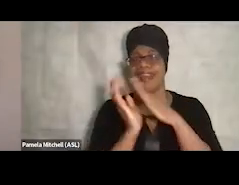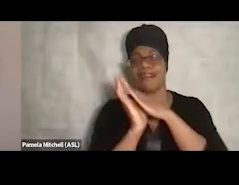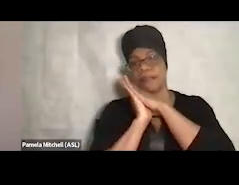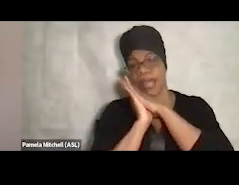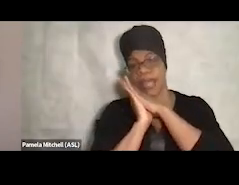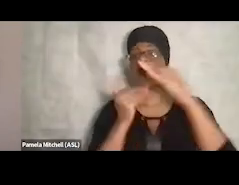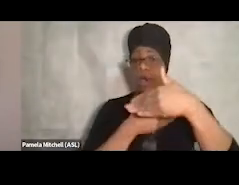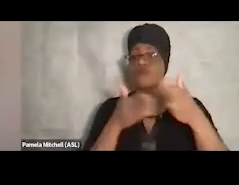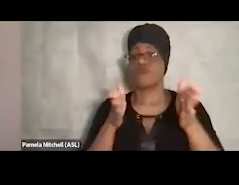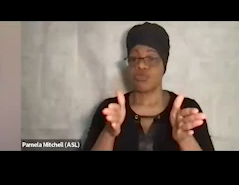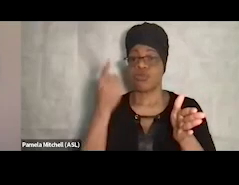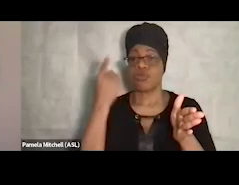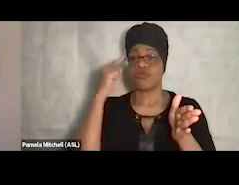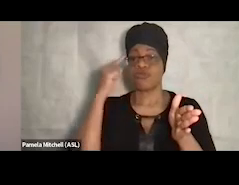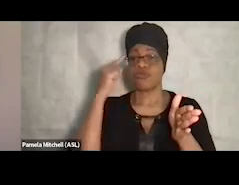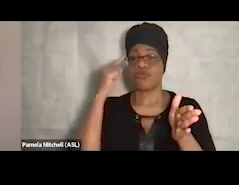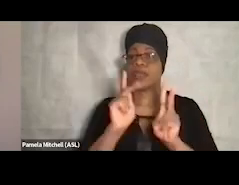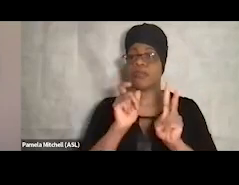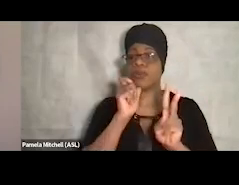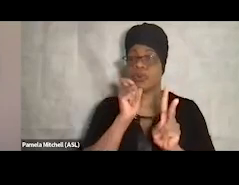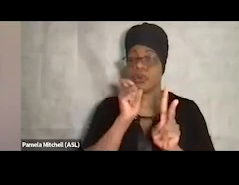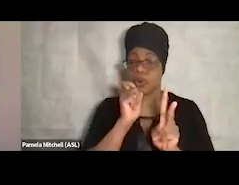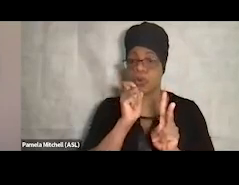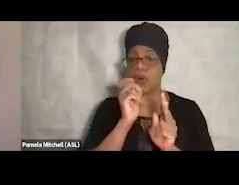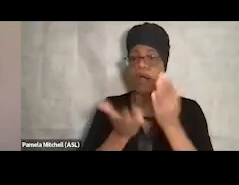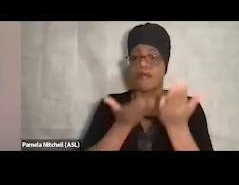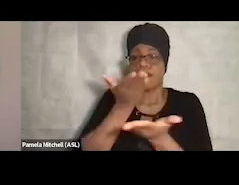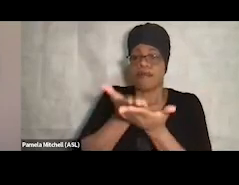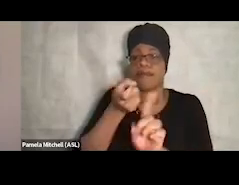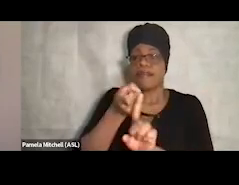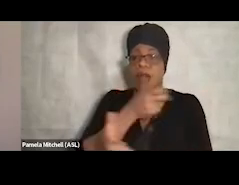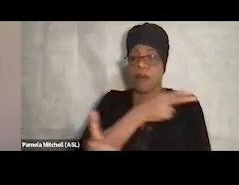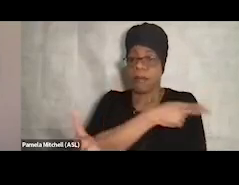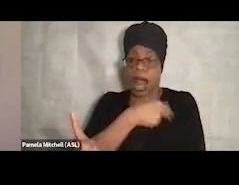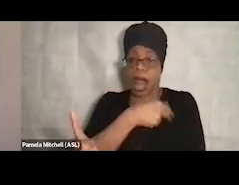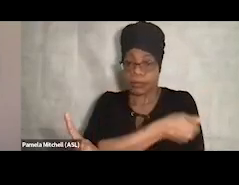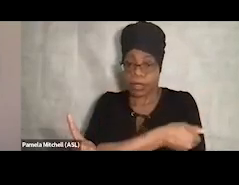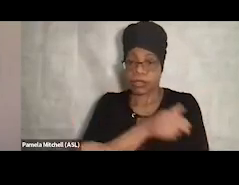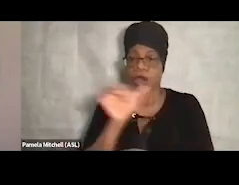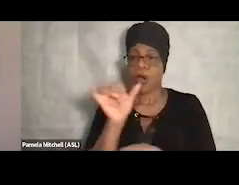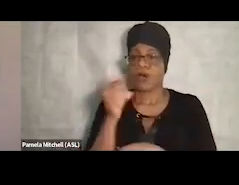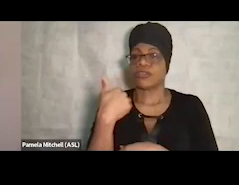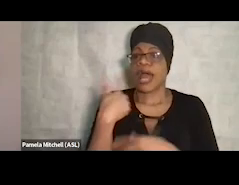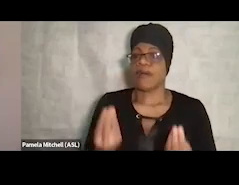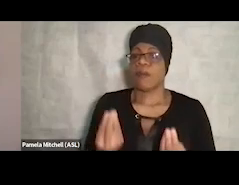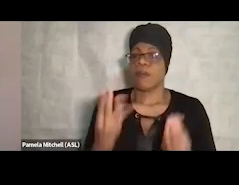so that's folks coming primarily from hospitals. And we have multiple collaborative partnerships.